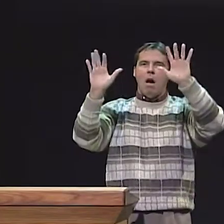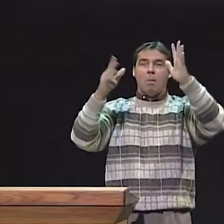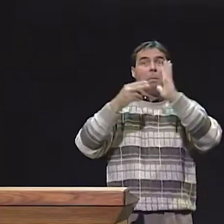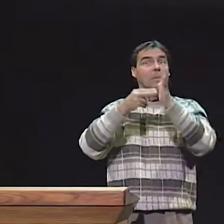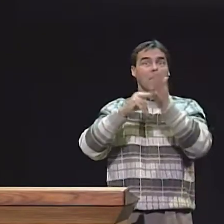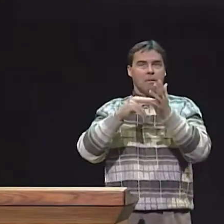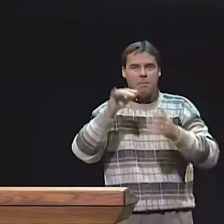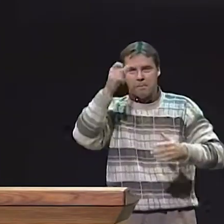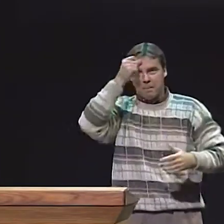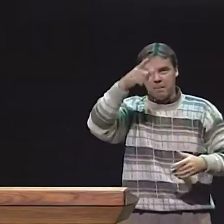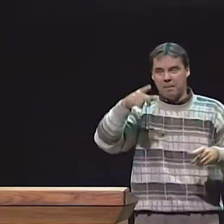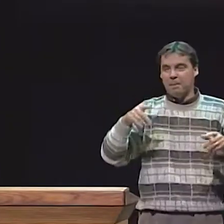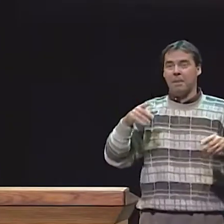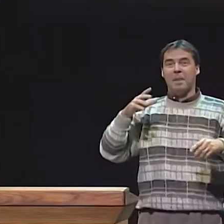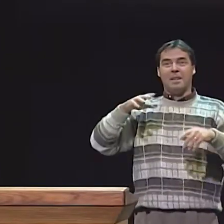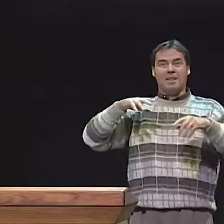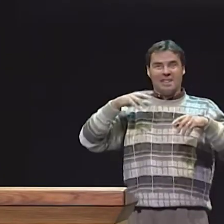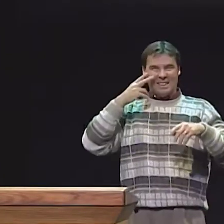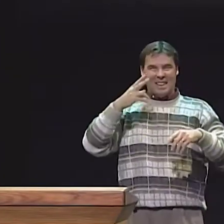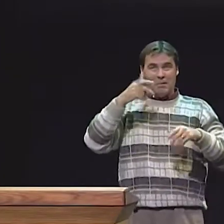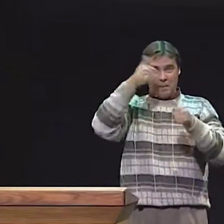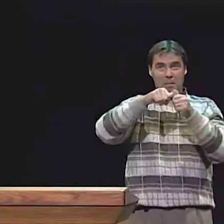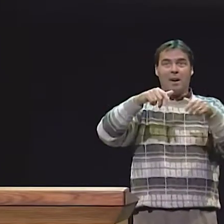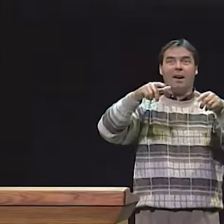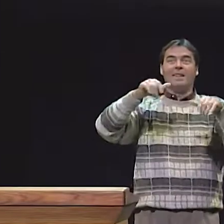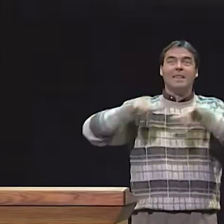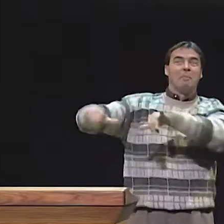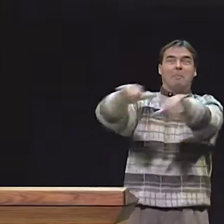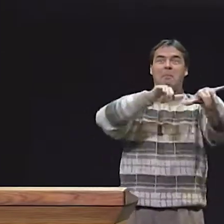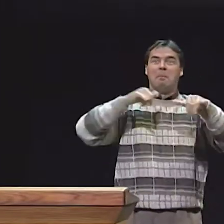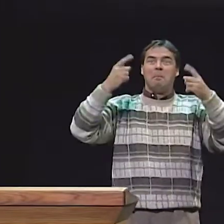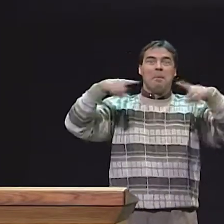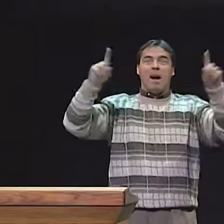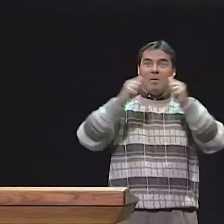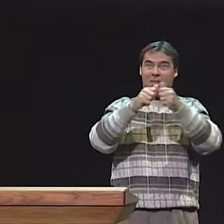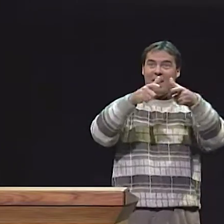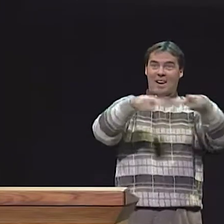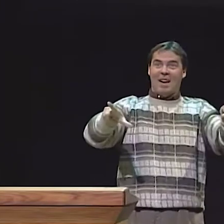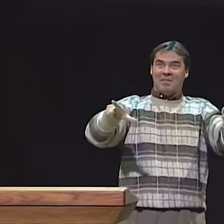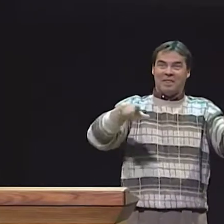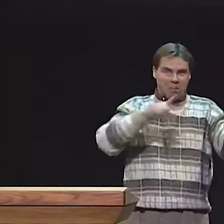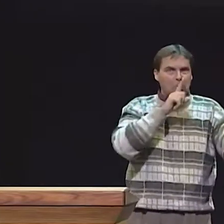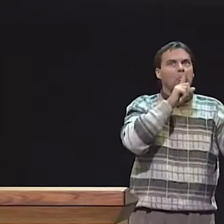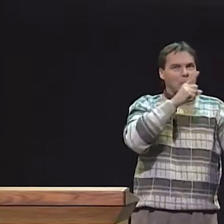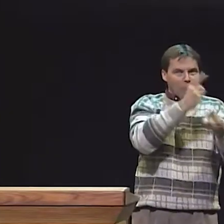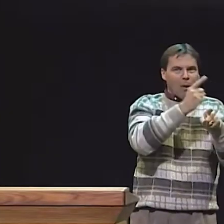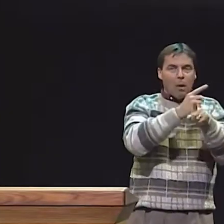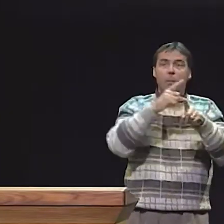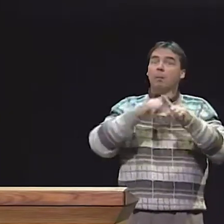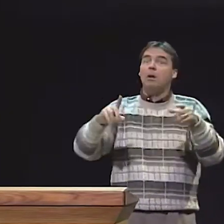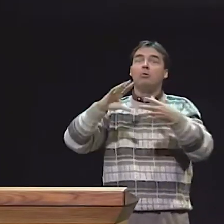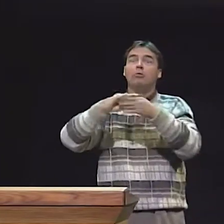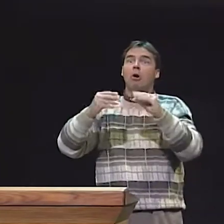THE LEVEL OF LANGUAGE ACQUISITION THAT STUDENTS EXPERIENCE REALLY DOES DEPEND ON THE LEVEL OF TIME THAT THEY'RE INVOLVED WITH THE PROGRAM ITSELF.